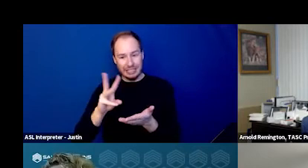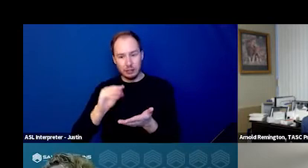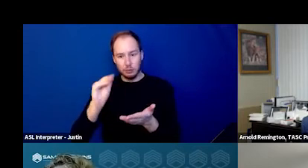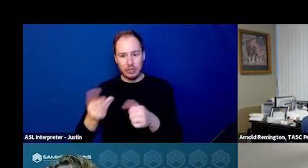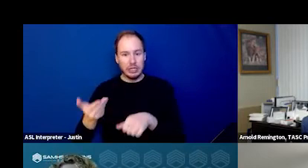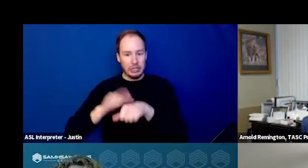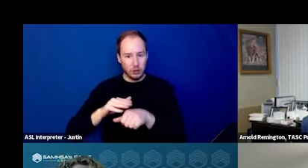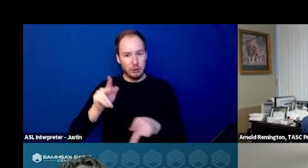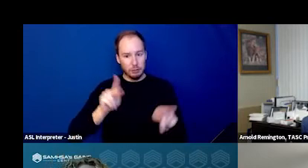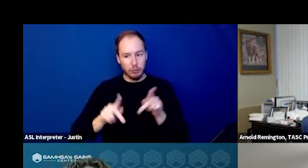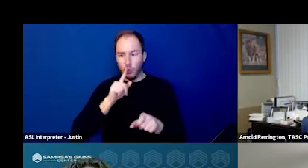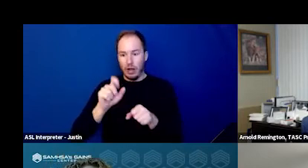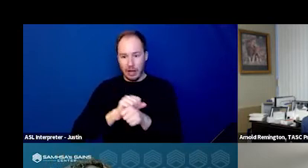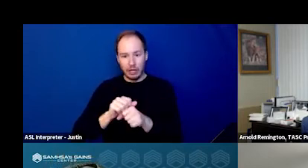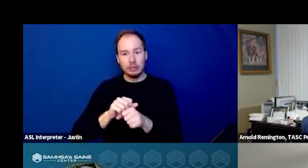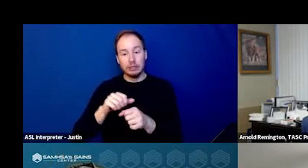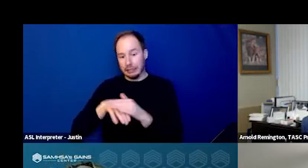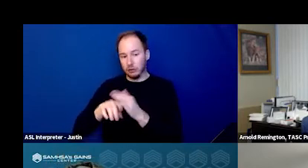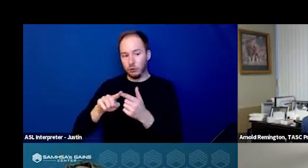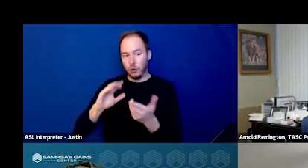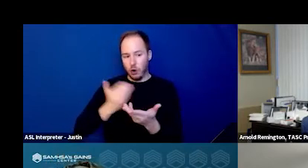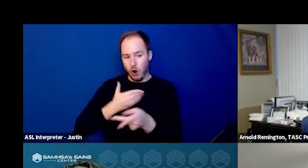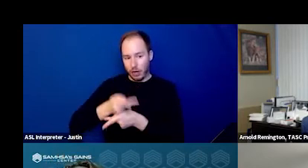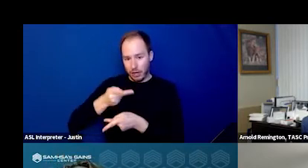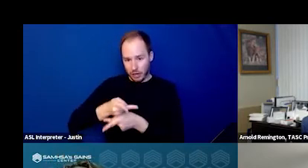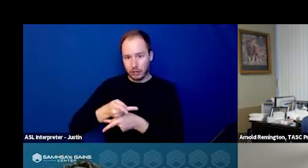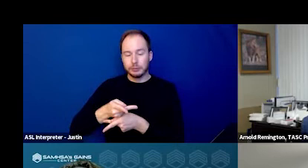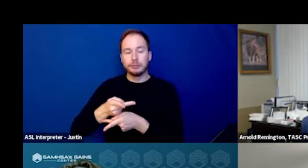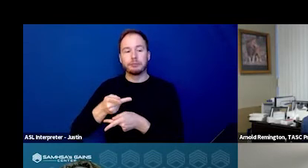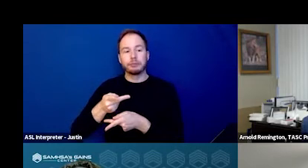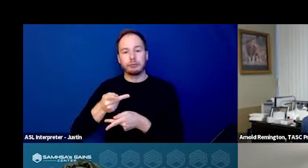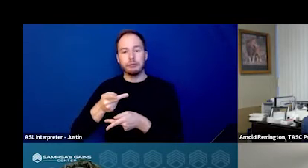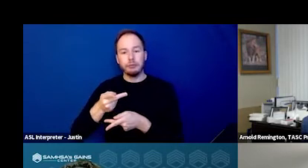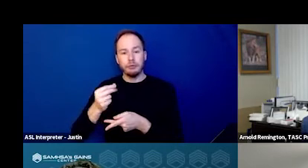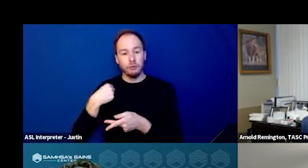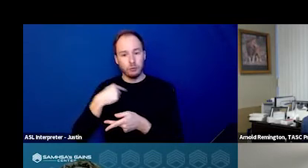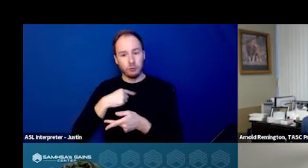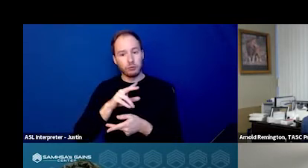who are actually accessing our care. And we have out of our urgent recovery center,